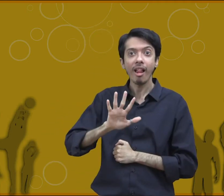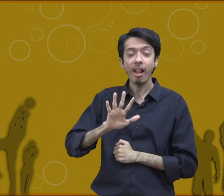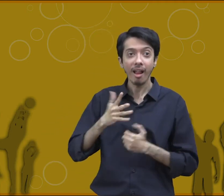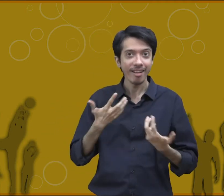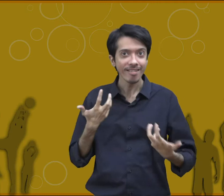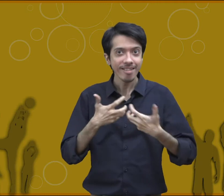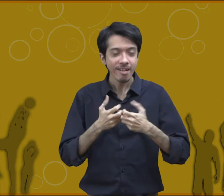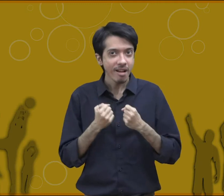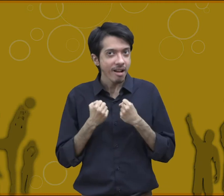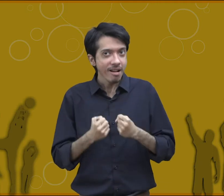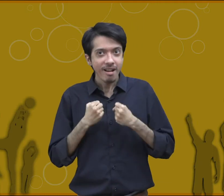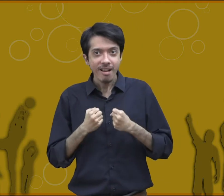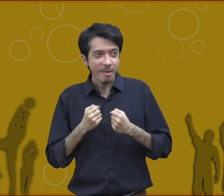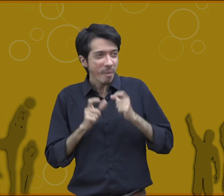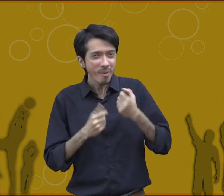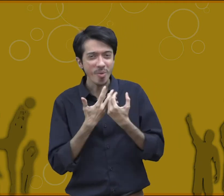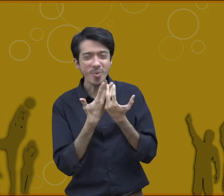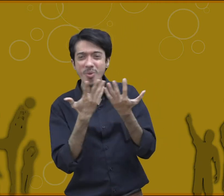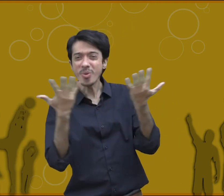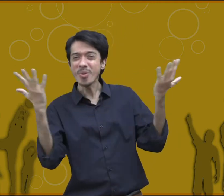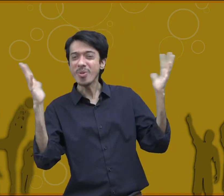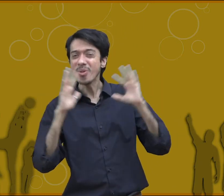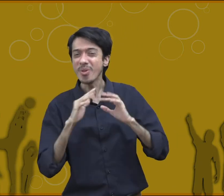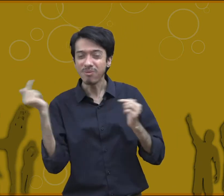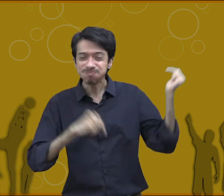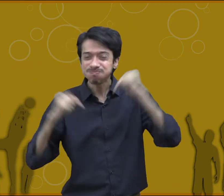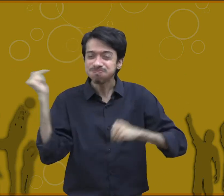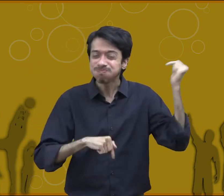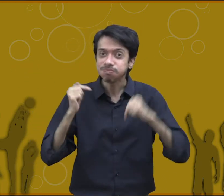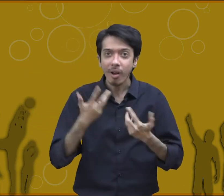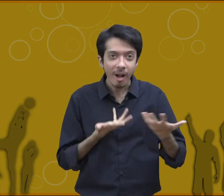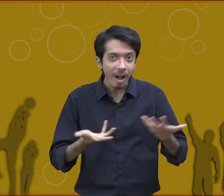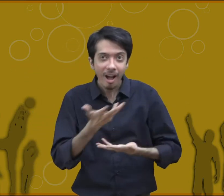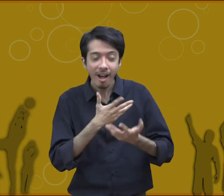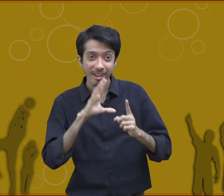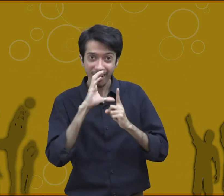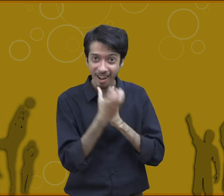there the players come from different states from across the country and they all are culturally